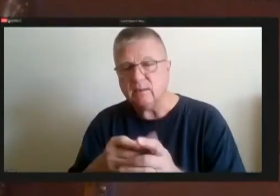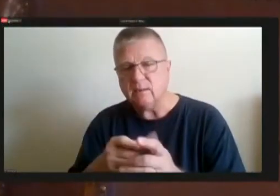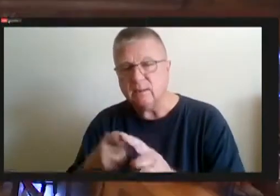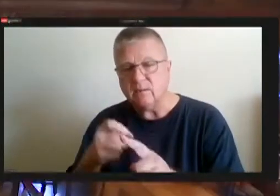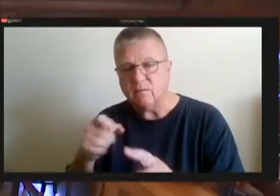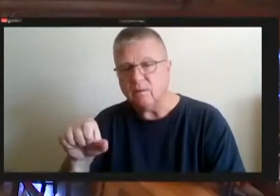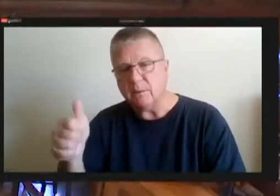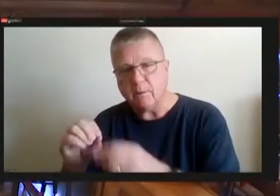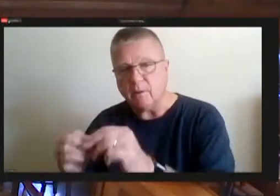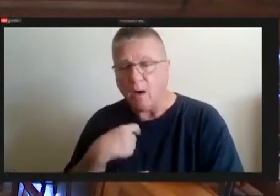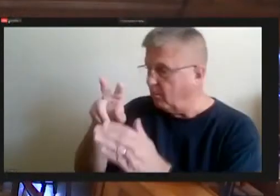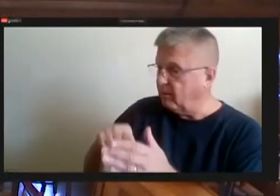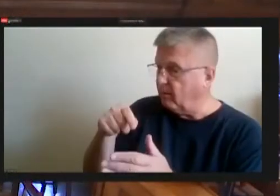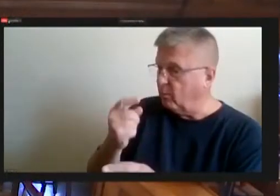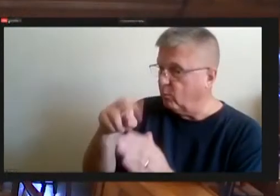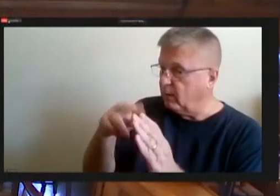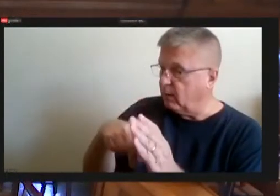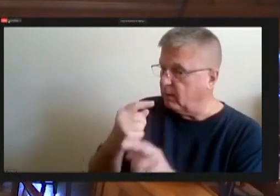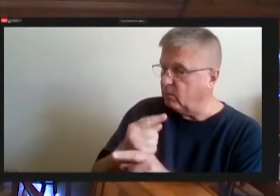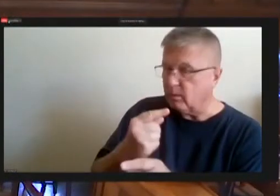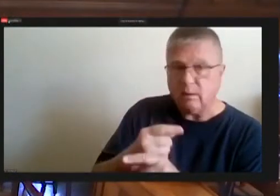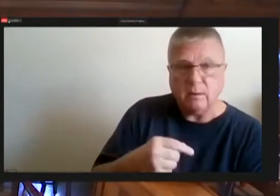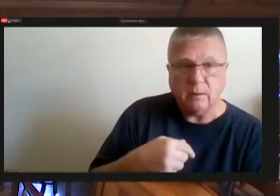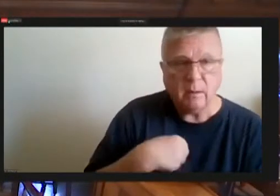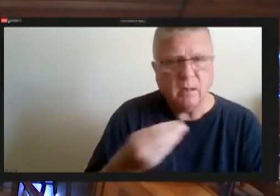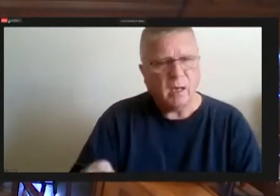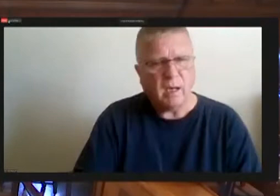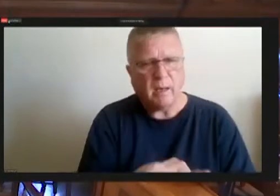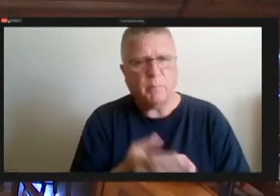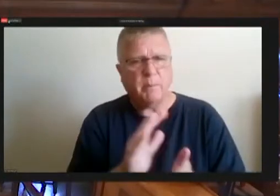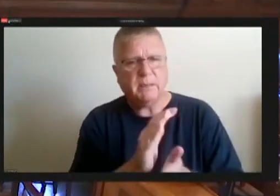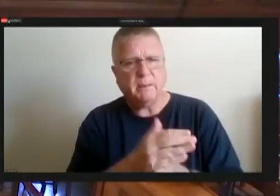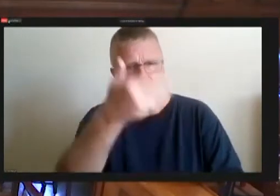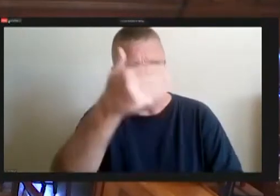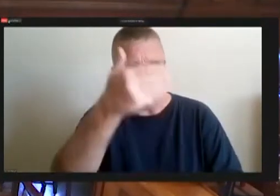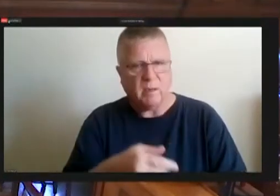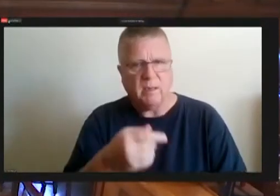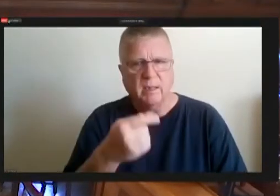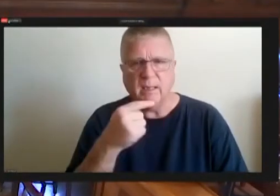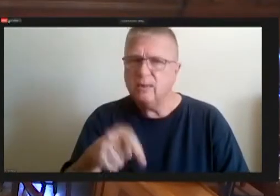So I put a bad piece of paper in front of you I'm sorry that's just a $, for many sweeper.